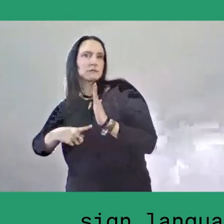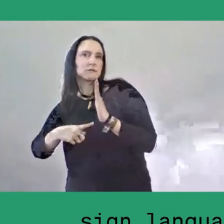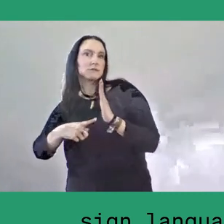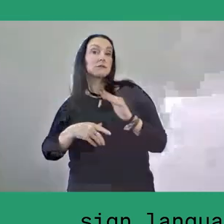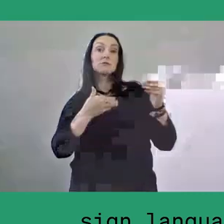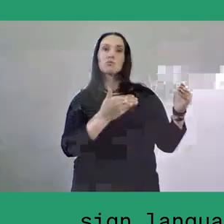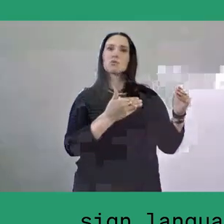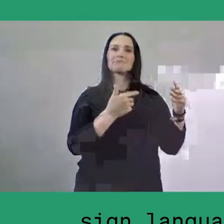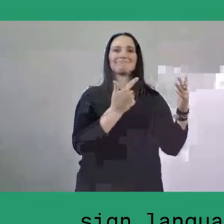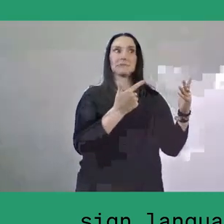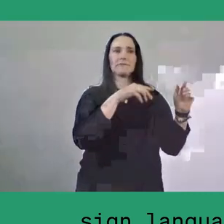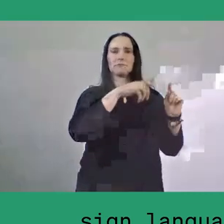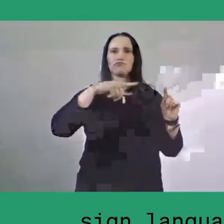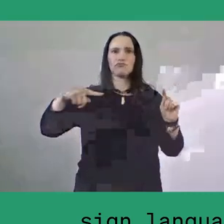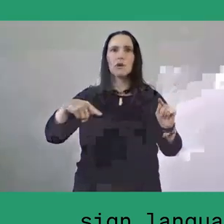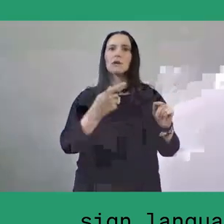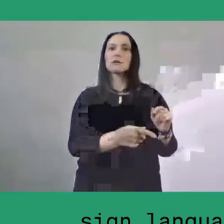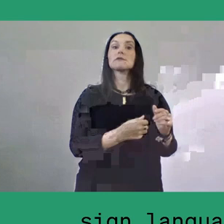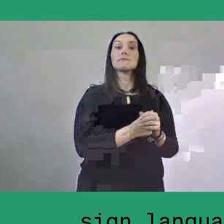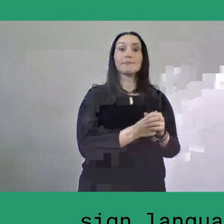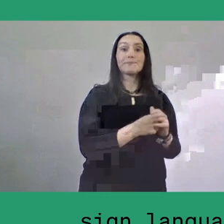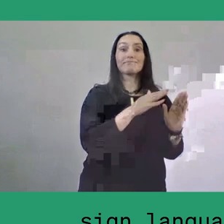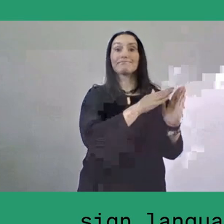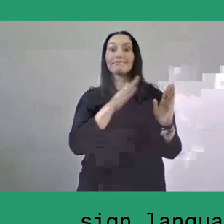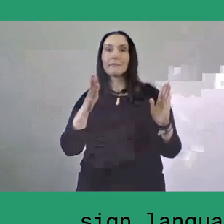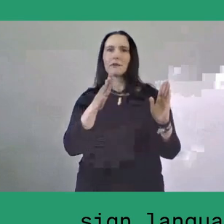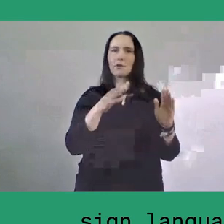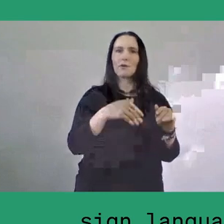from now on, this April, until October 2021.